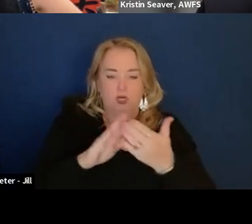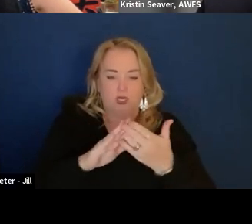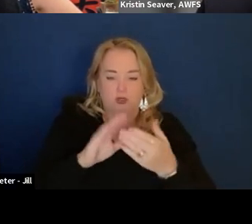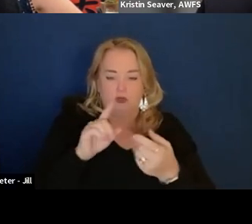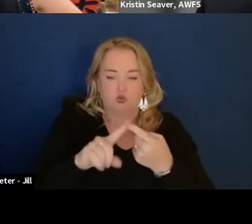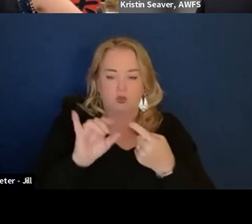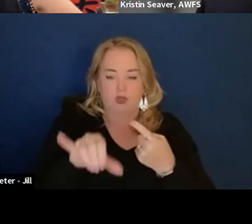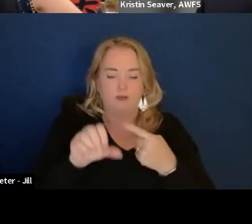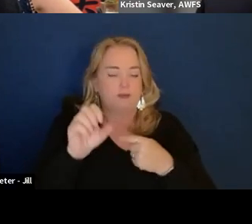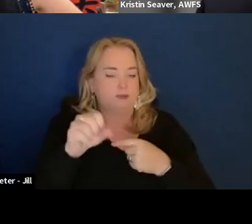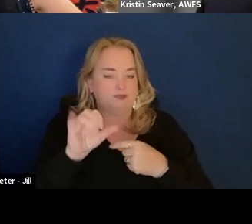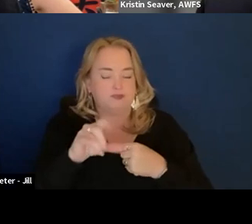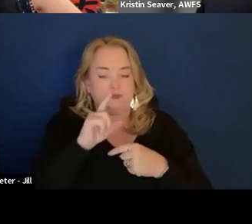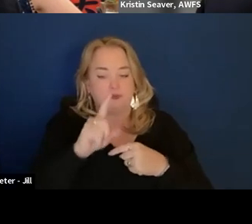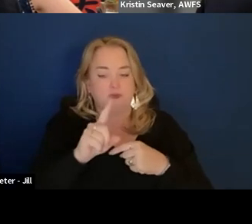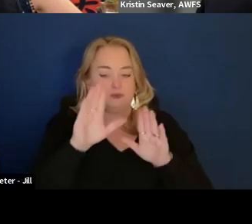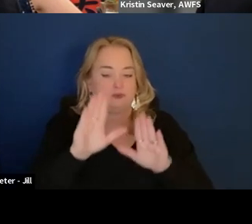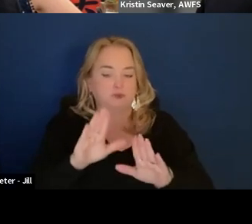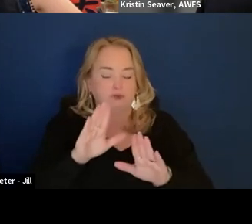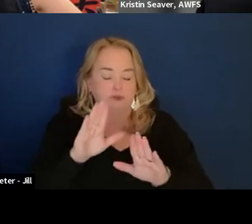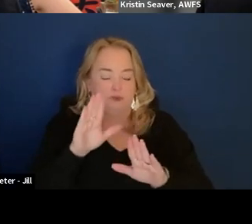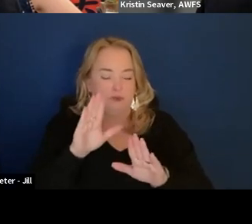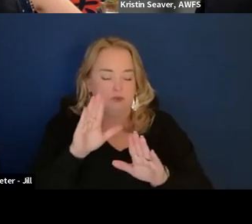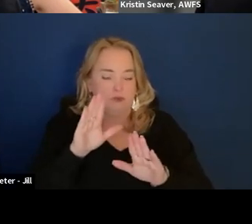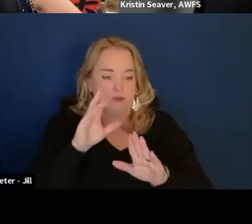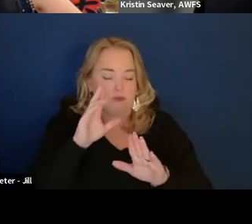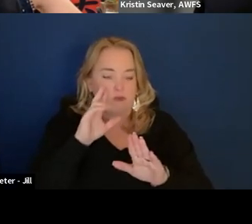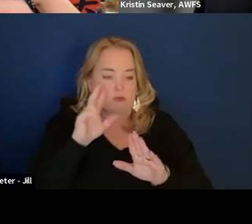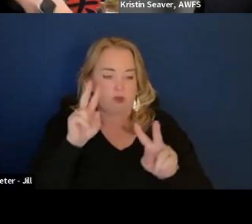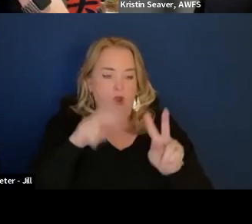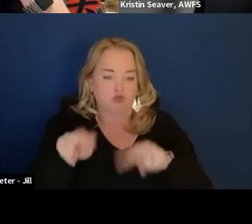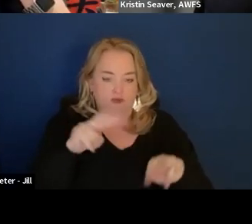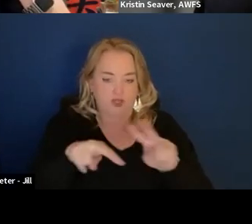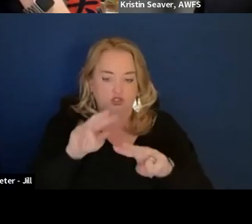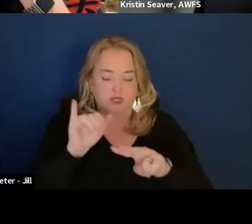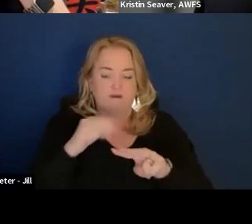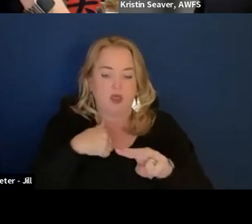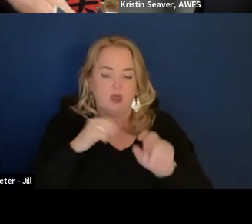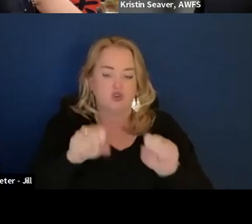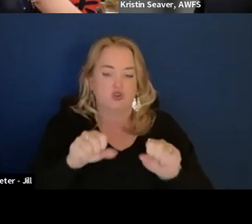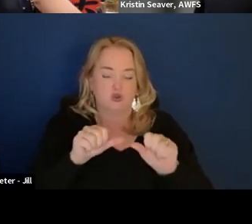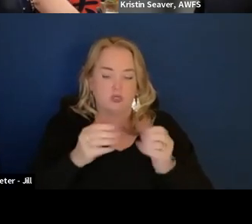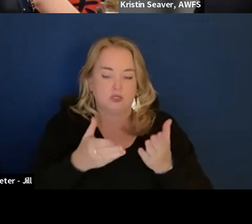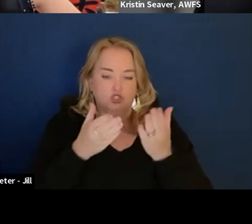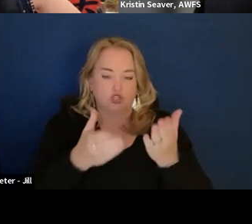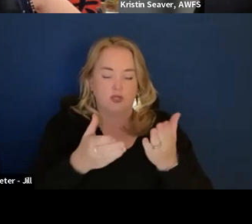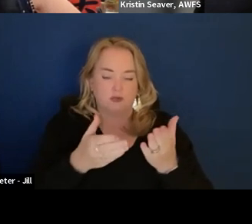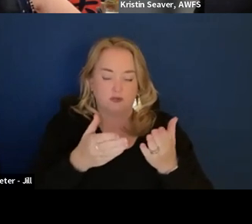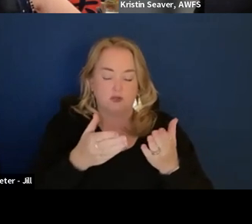I think it is a great observation. Like I suggest considering the Federal Acquisition Institute at GSA.